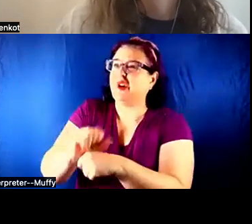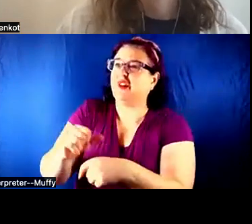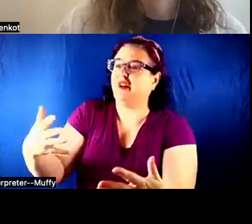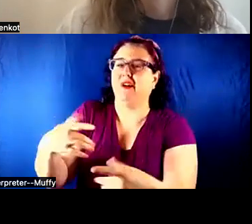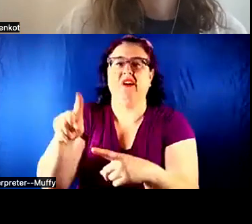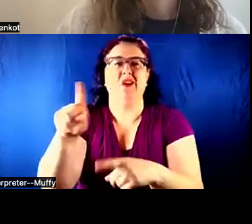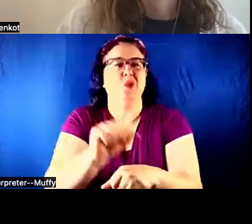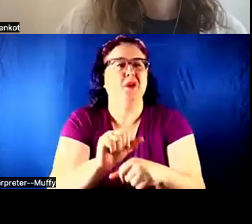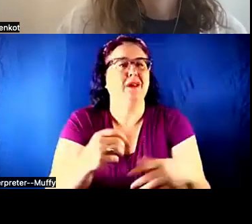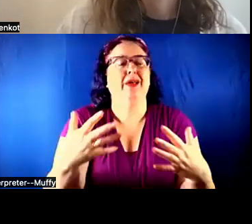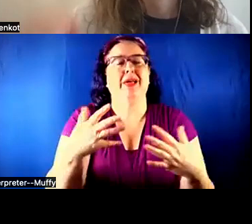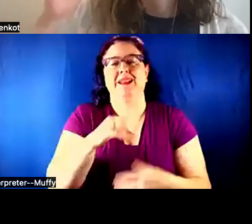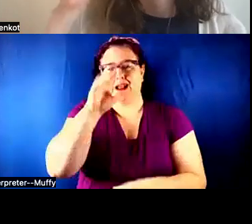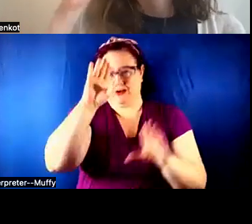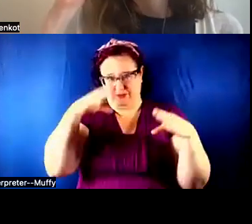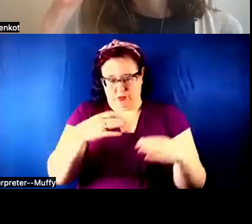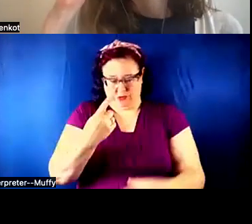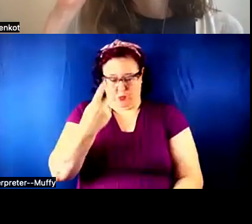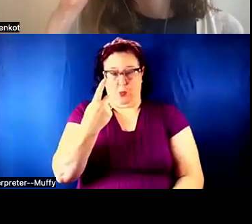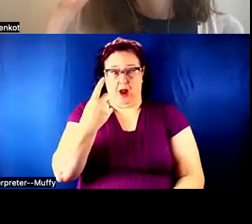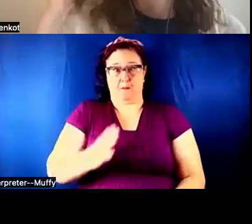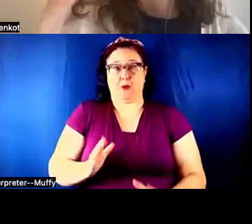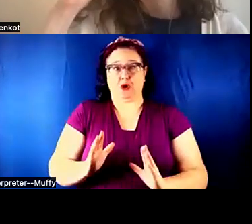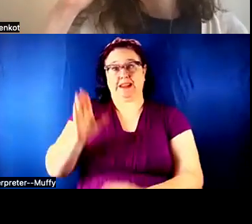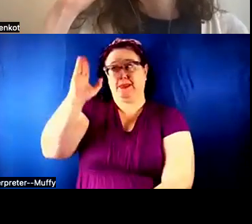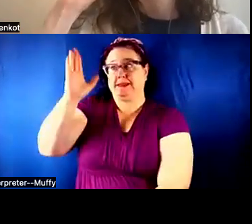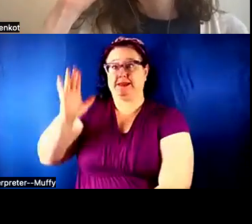just focus on one person, but don't get me wrong, I love those talks, they are fabulous.